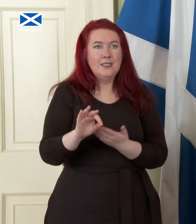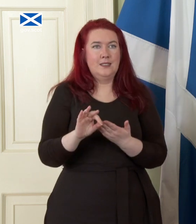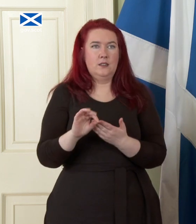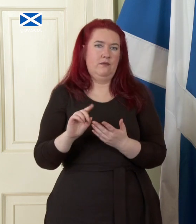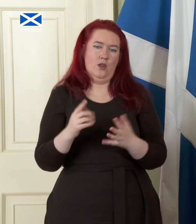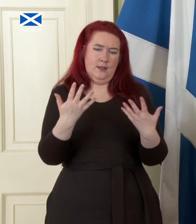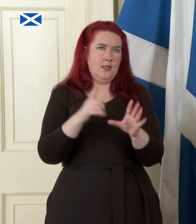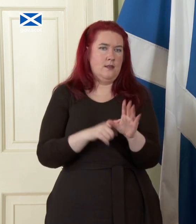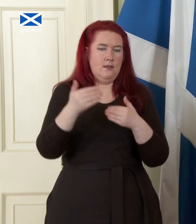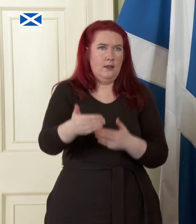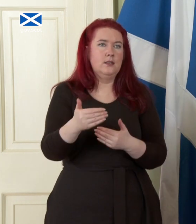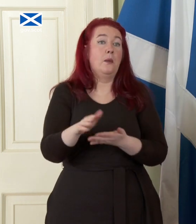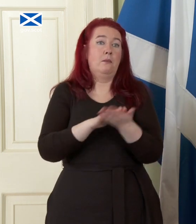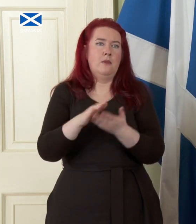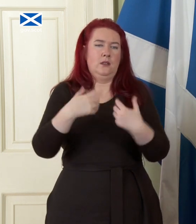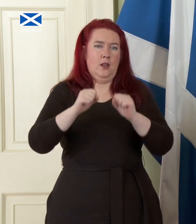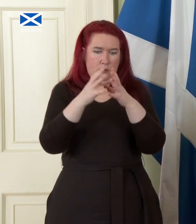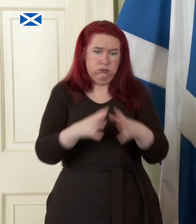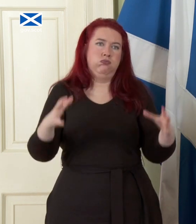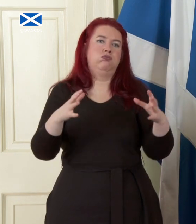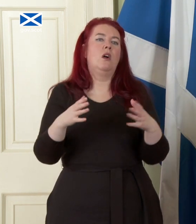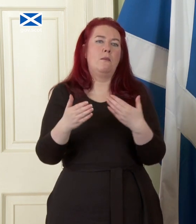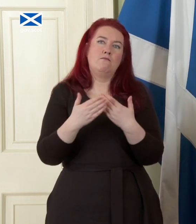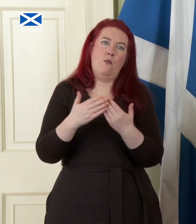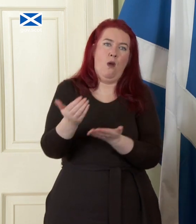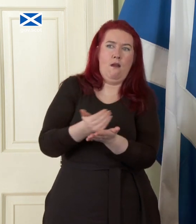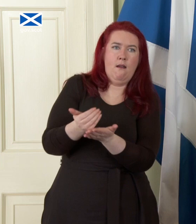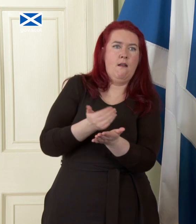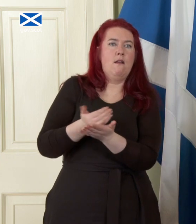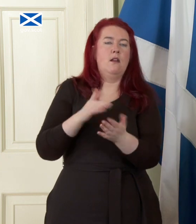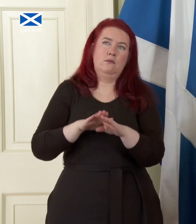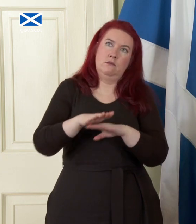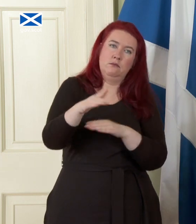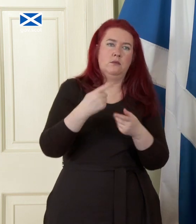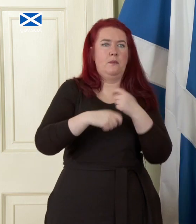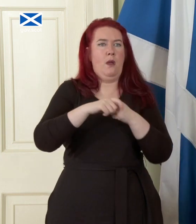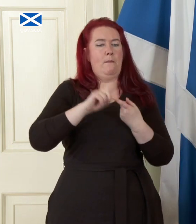the growth that grows the revenues to help us on that path to fiscal sustainability. Kieran Andrews